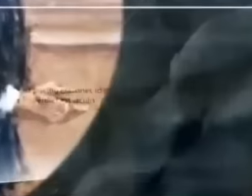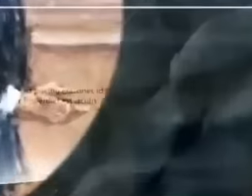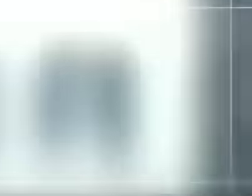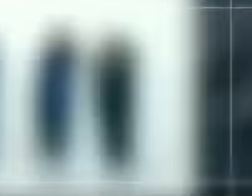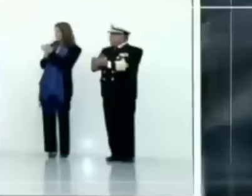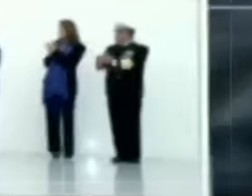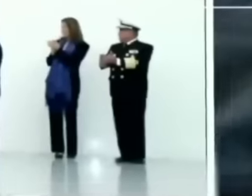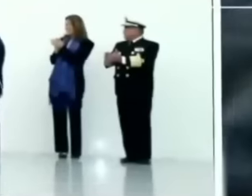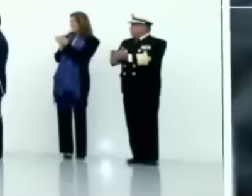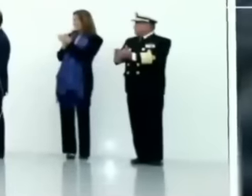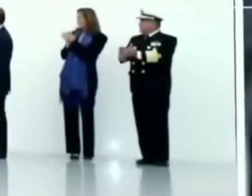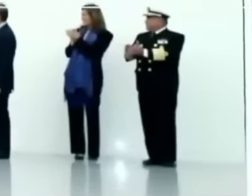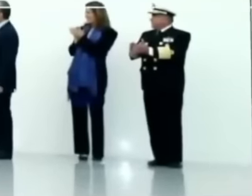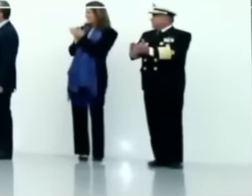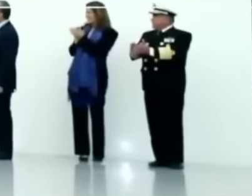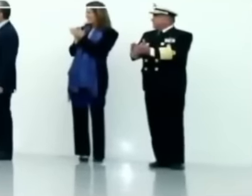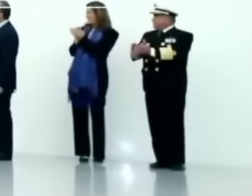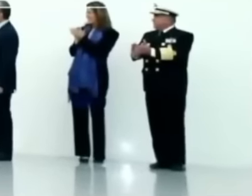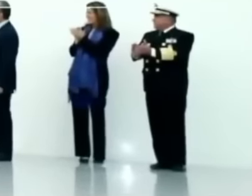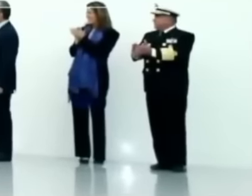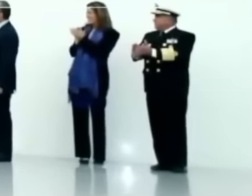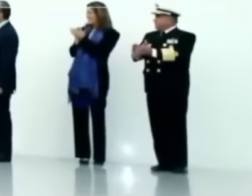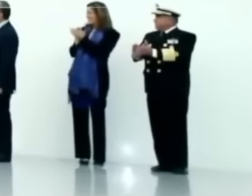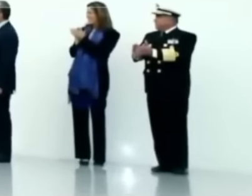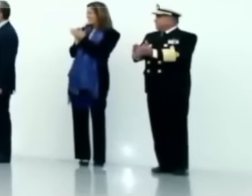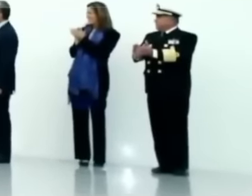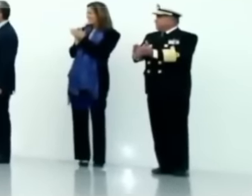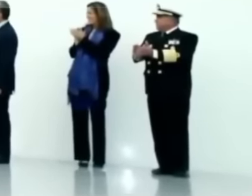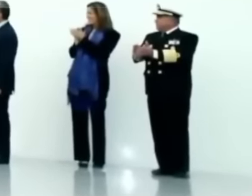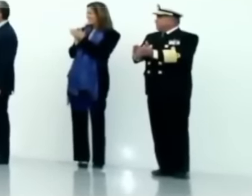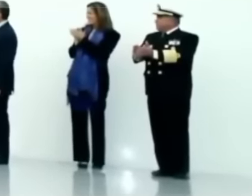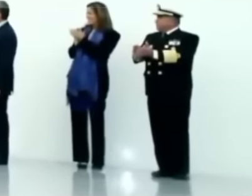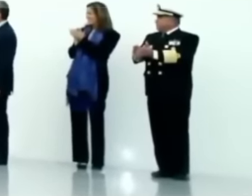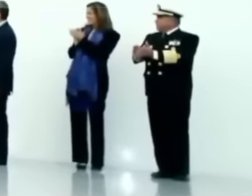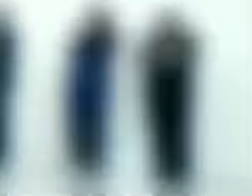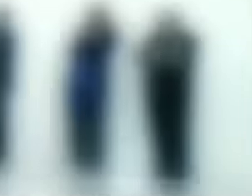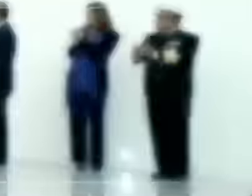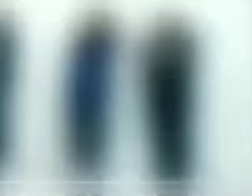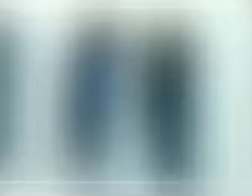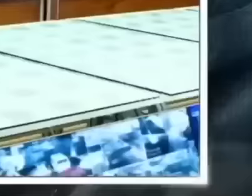accompanied by Genaro García Luna, the sar of the war against drug trafficking. Felipe Calderón